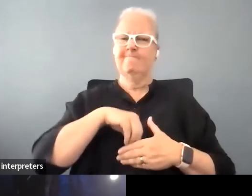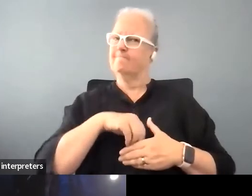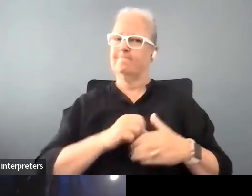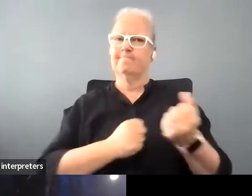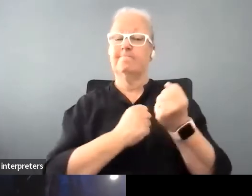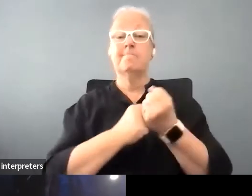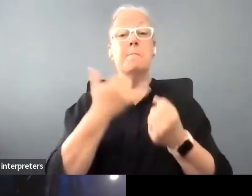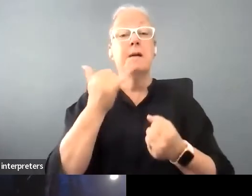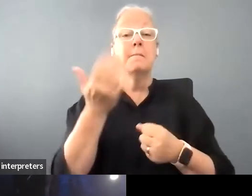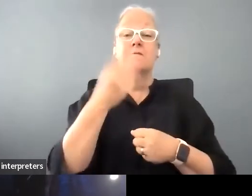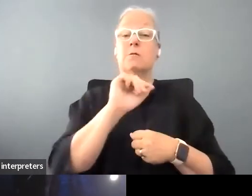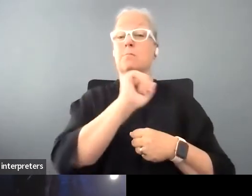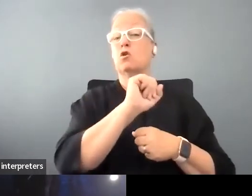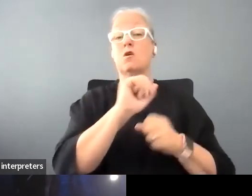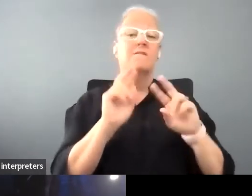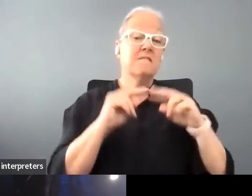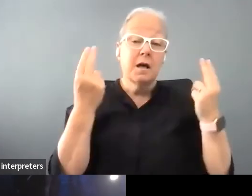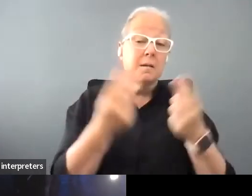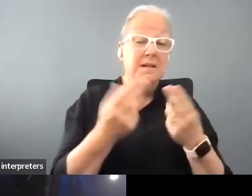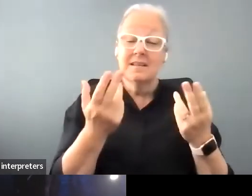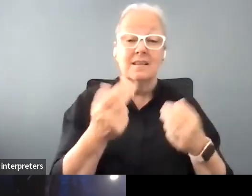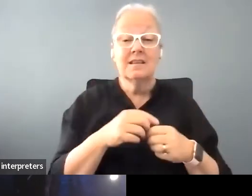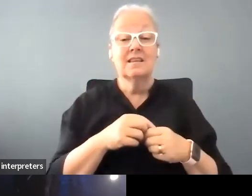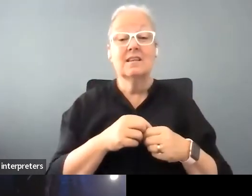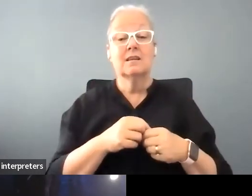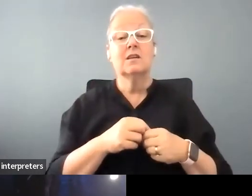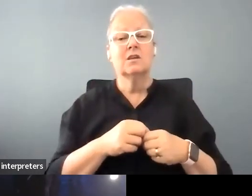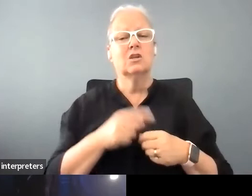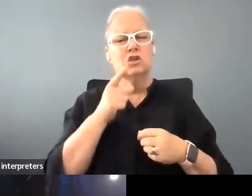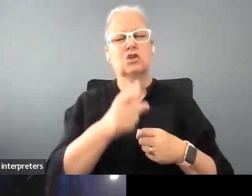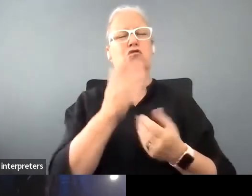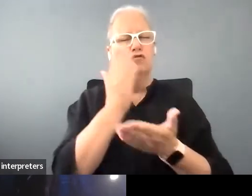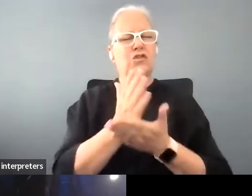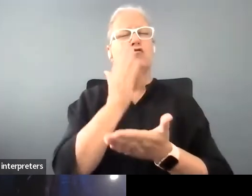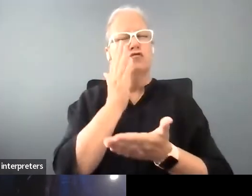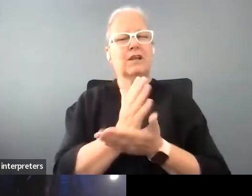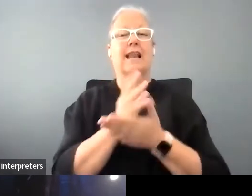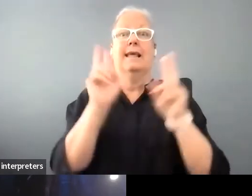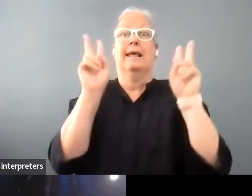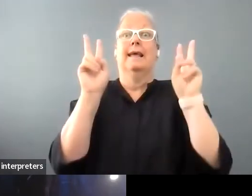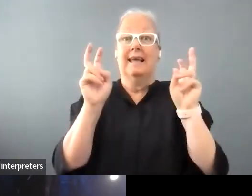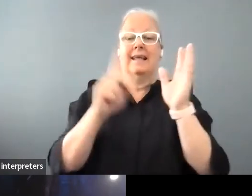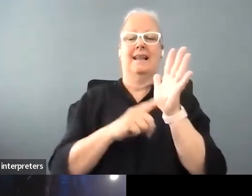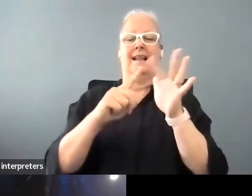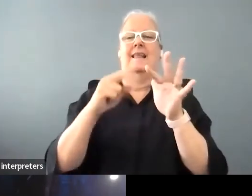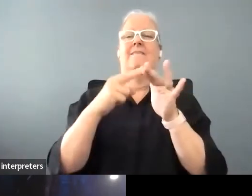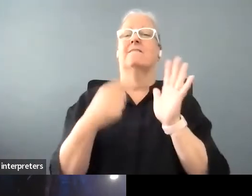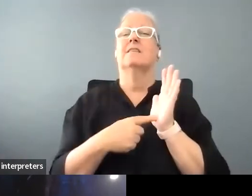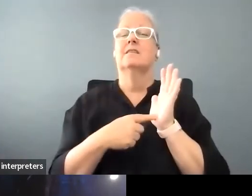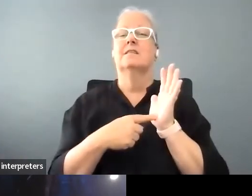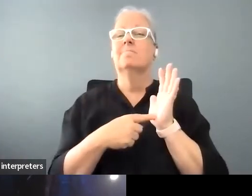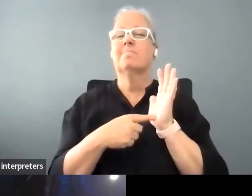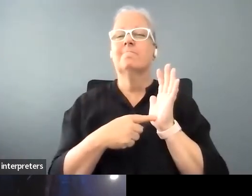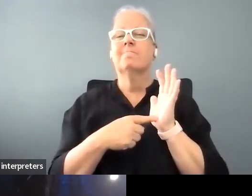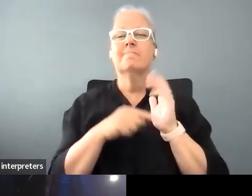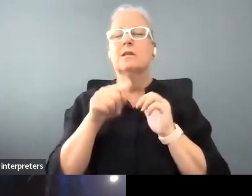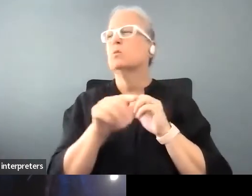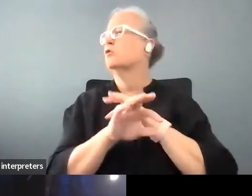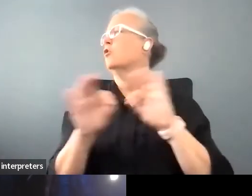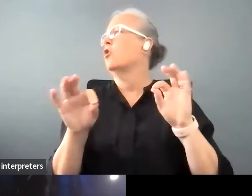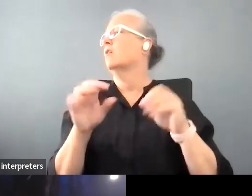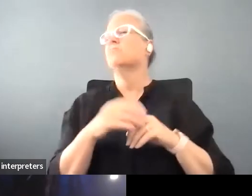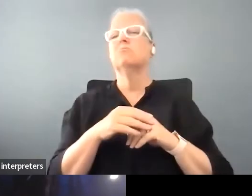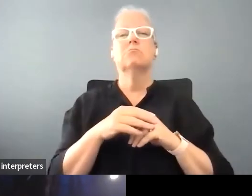but also she she's really left, you know there's no kind of um, it wasn't like just only engaging in